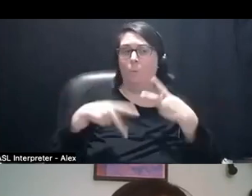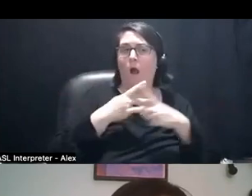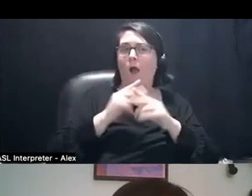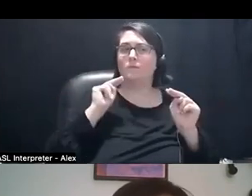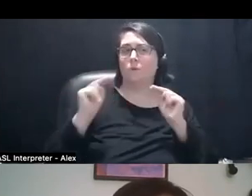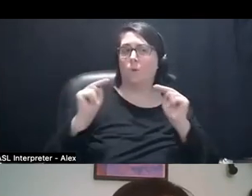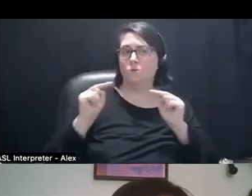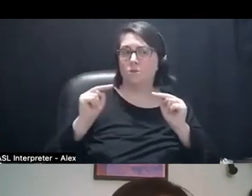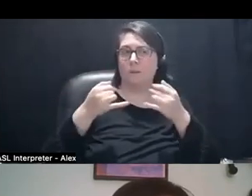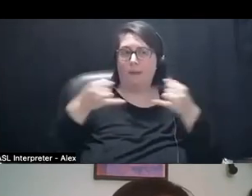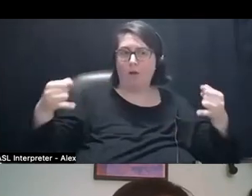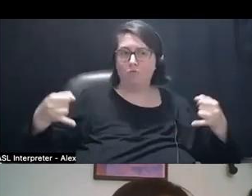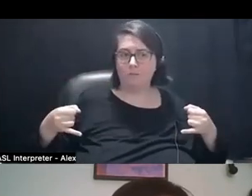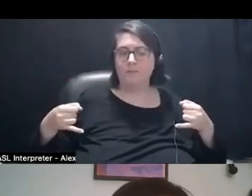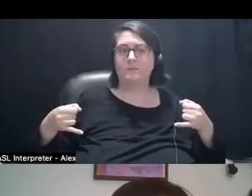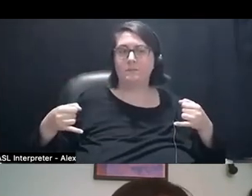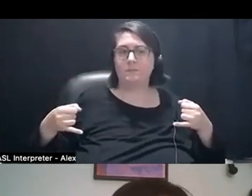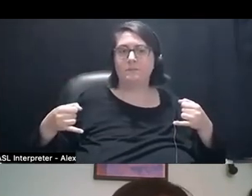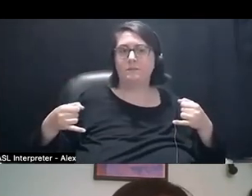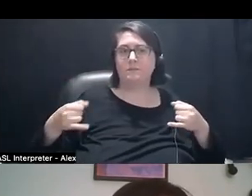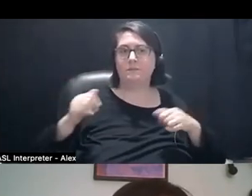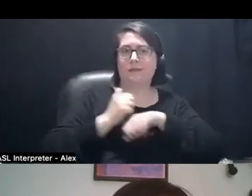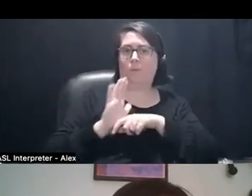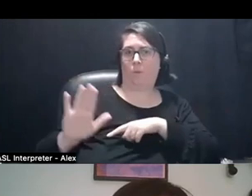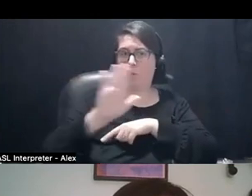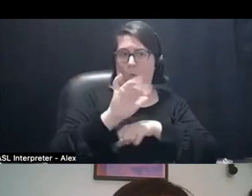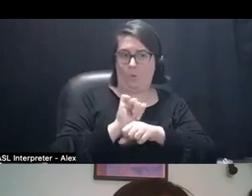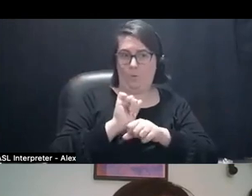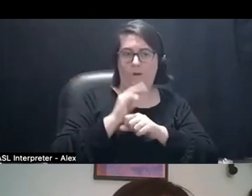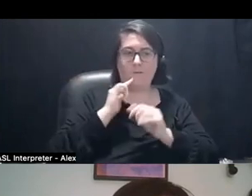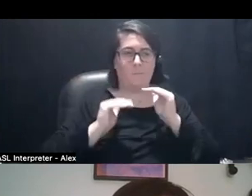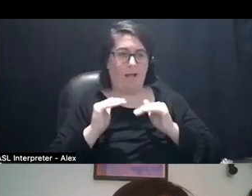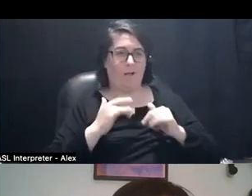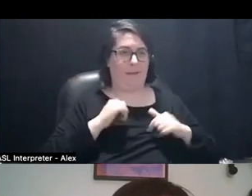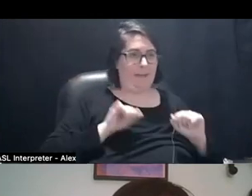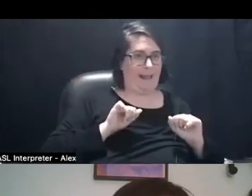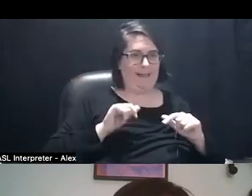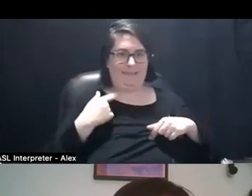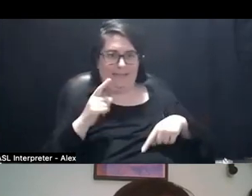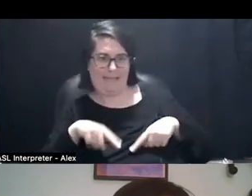what kind of boundaries you have to set with your practice. In terms of balancing your own capacity to affirm yourself.